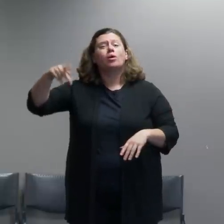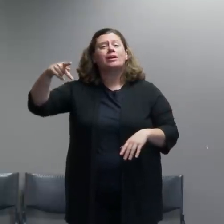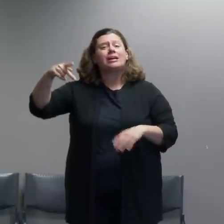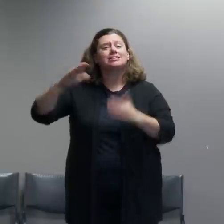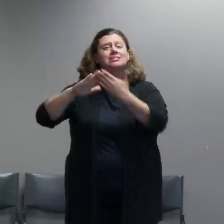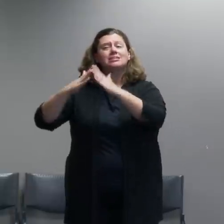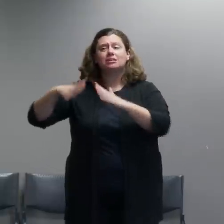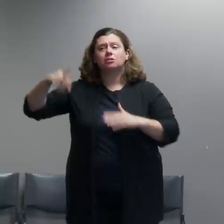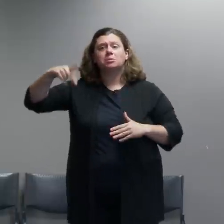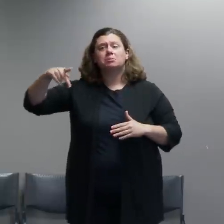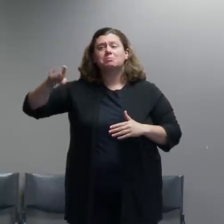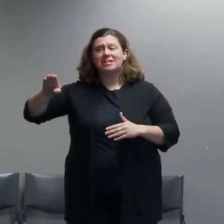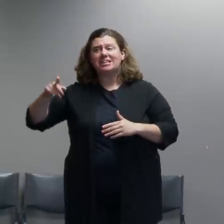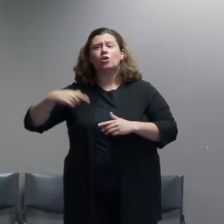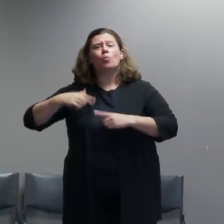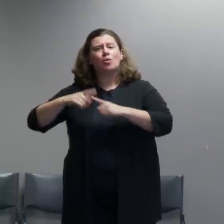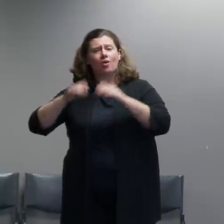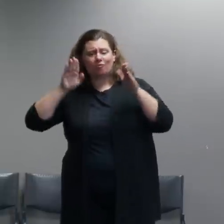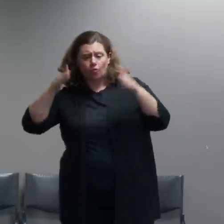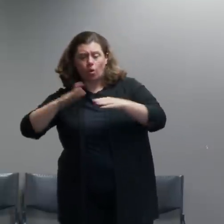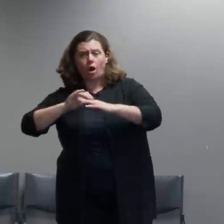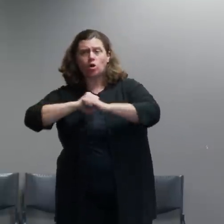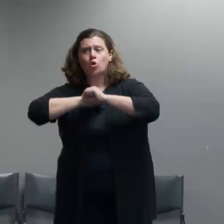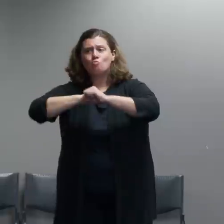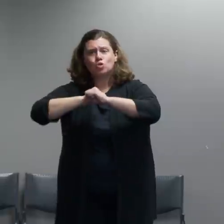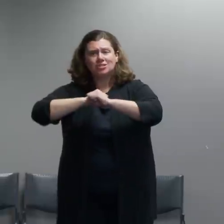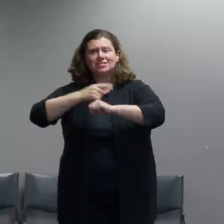Constitution of the United States and that includes the First Amendment right